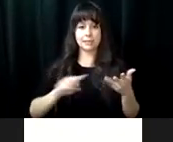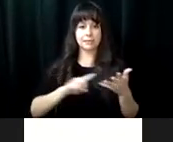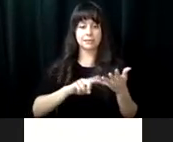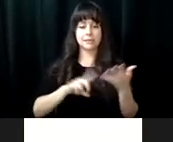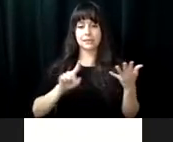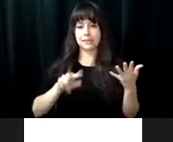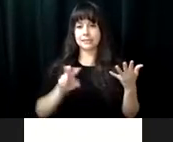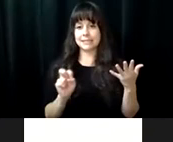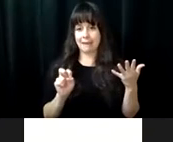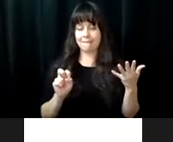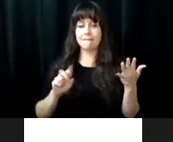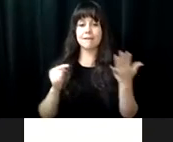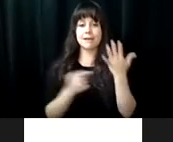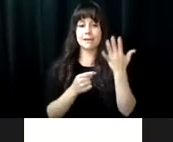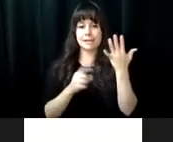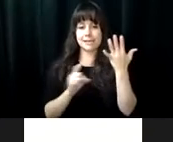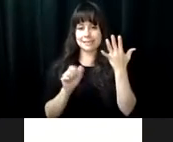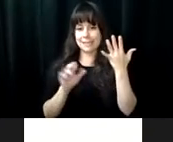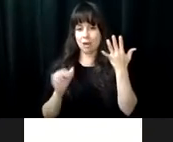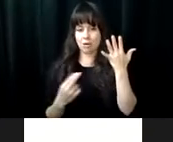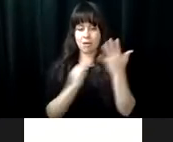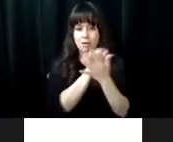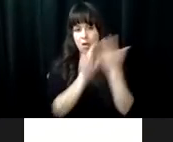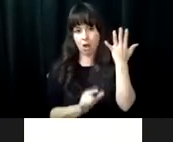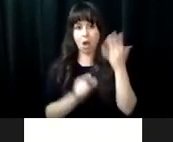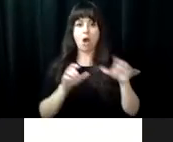in this process, Jimmy Morris, Dominique